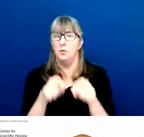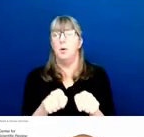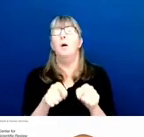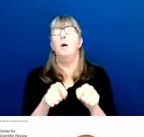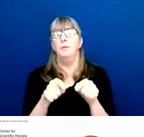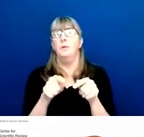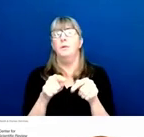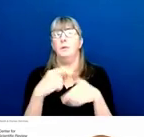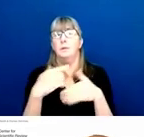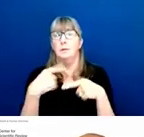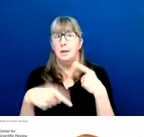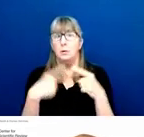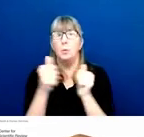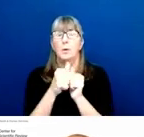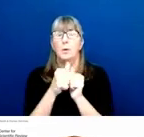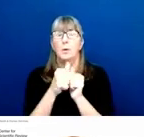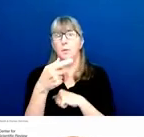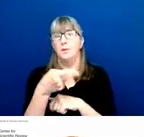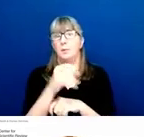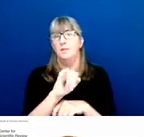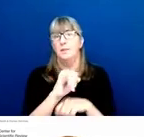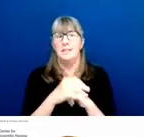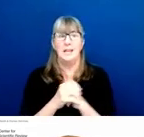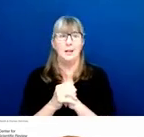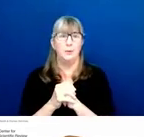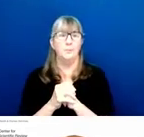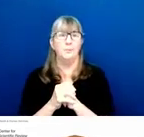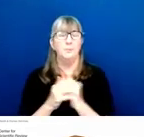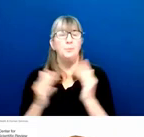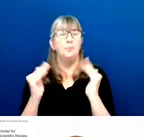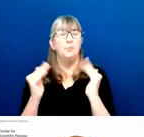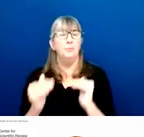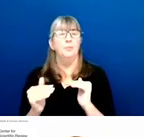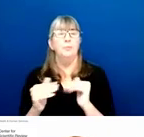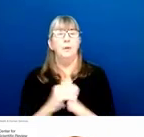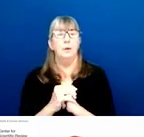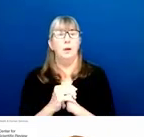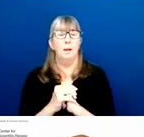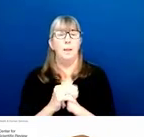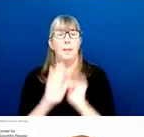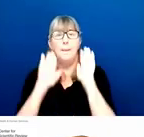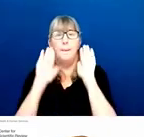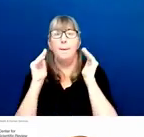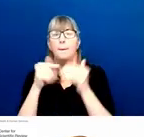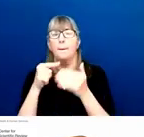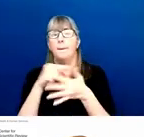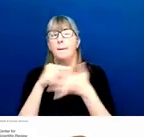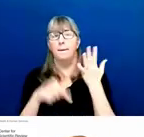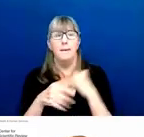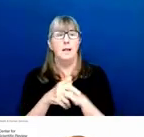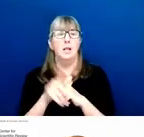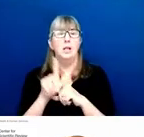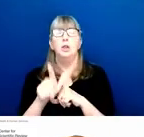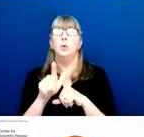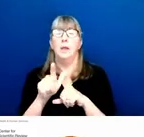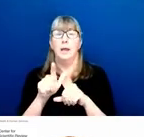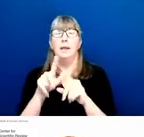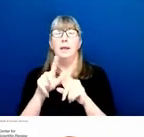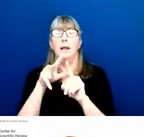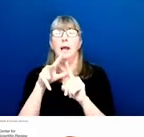Next slide. So moving onto business, you can submit your application electronically in one of three ways.